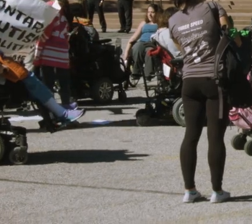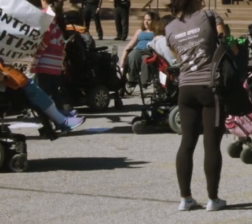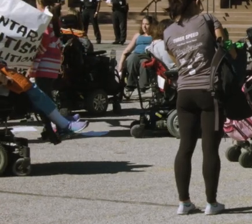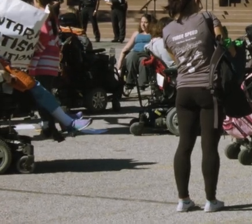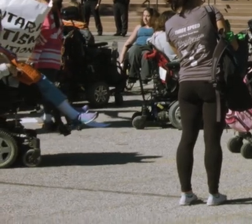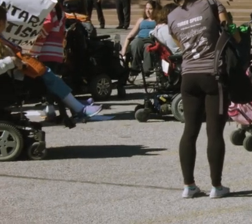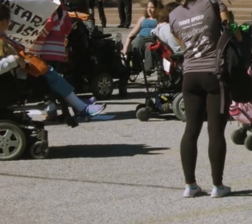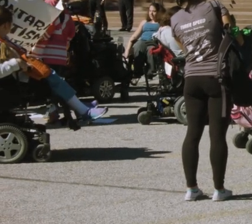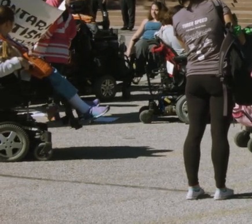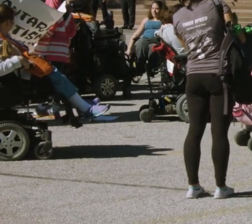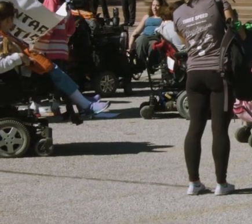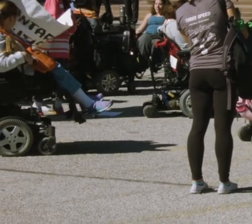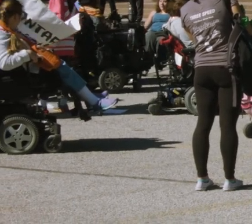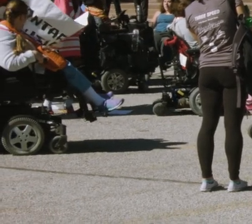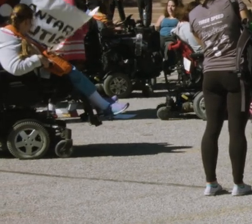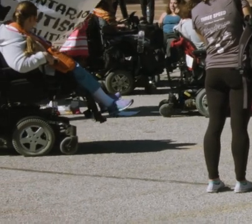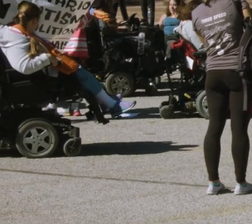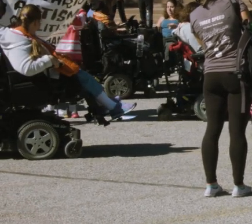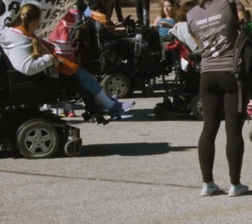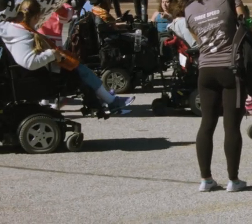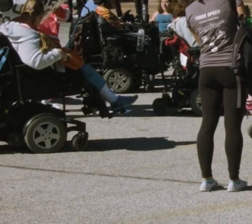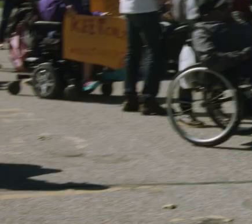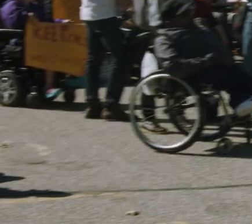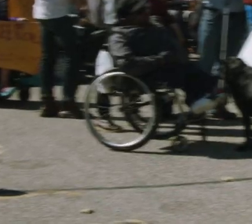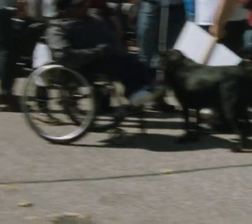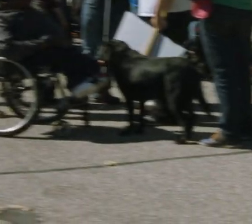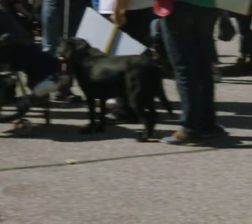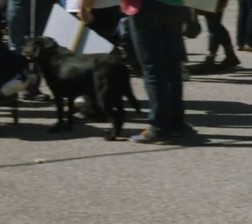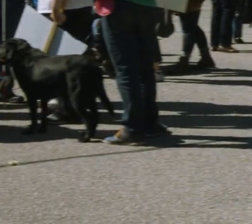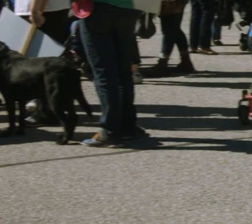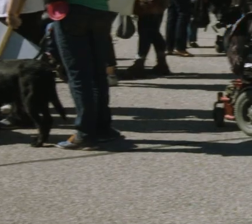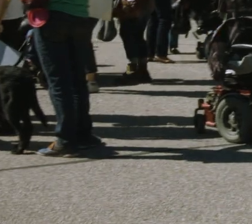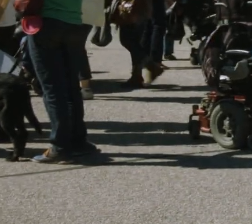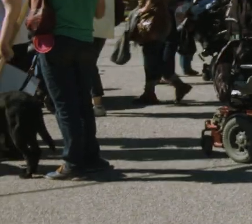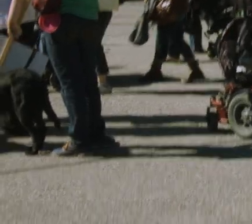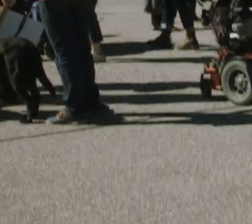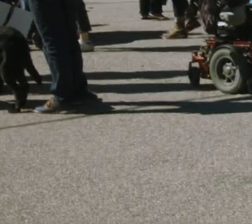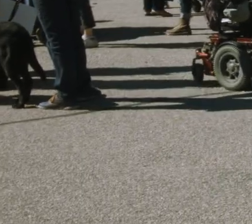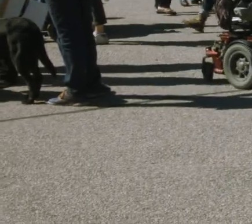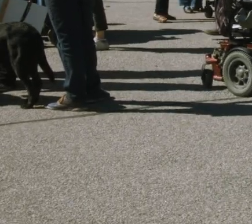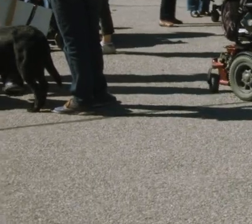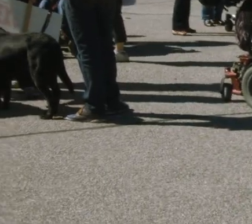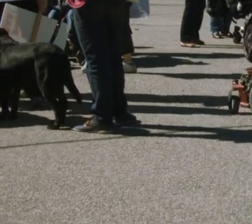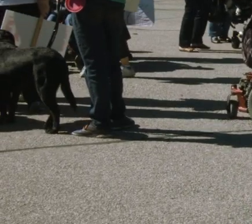Oh! Perfect, perfect. Whenever you're ready. >>Yeah, I think we're ready. >>Okay. (Muffled conversation). >>Very good. >>Alright marshals! Ready?